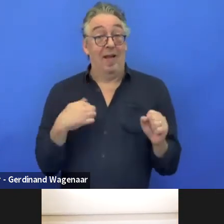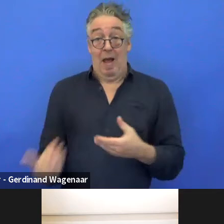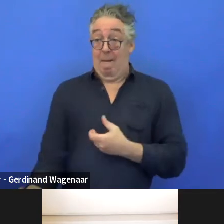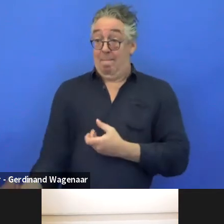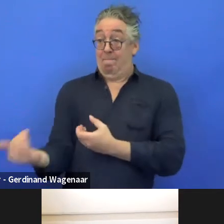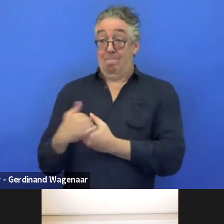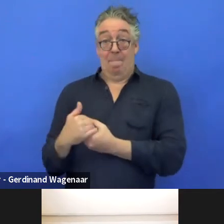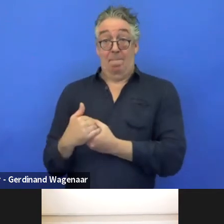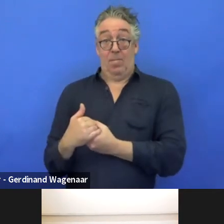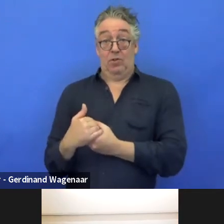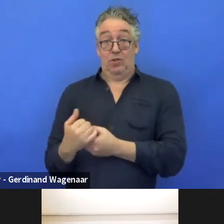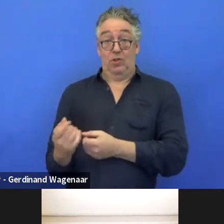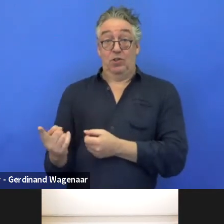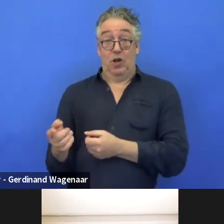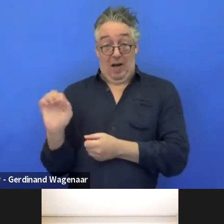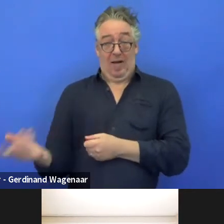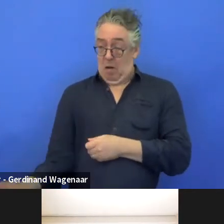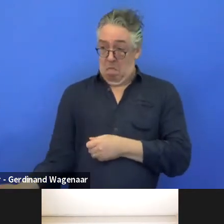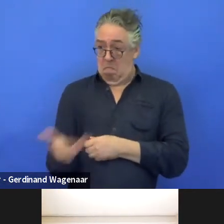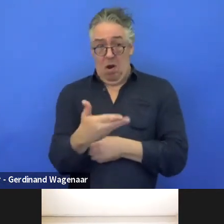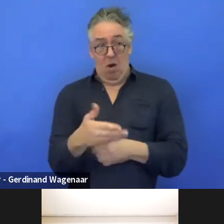especially with the testing phase, assessment phase.